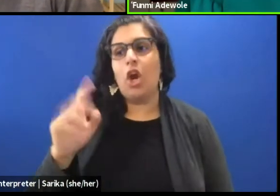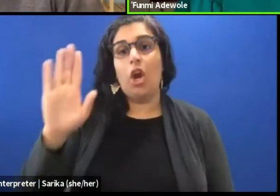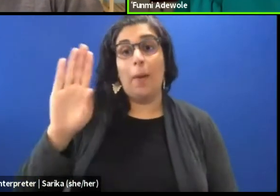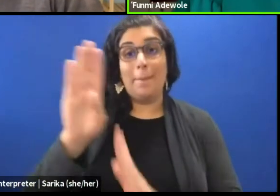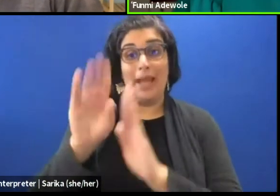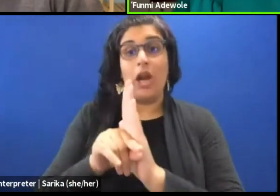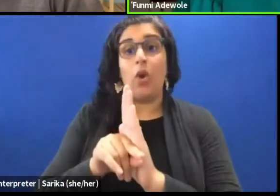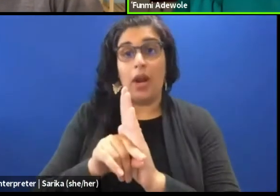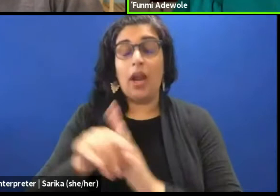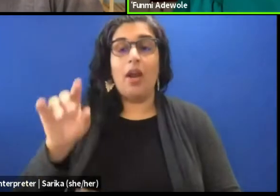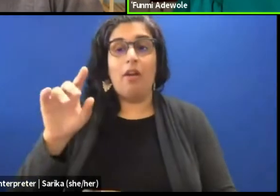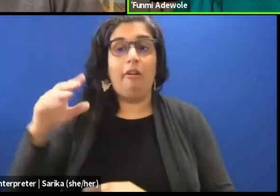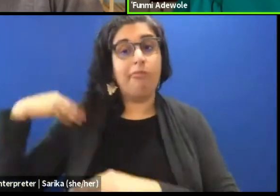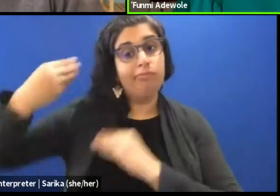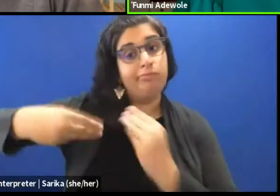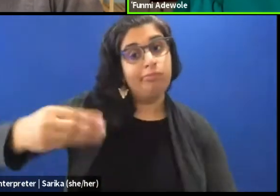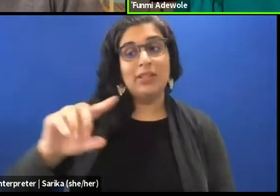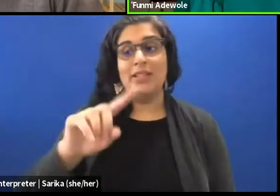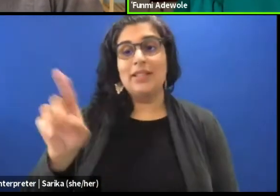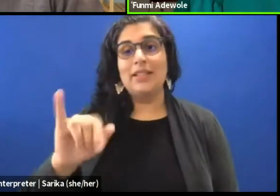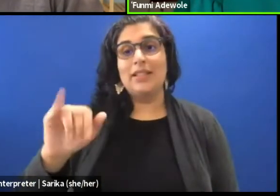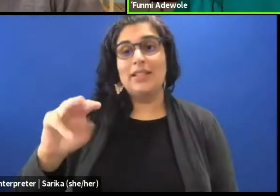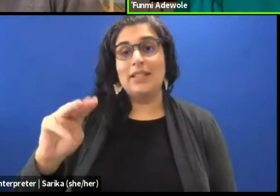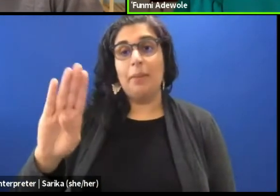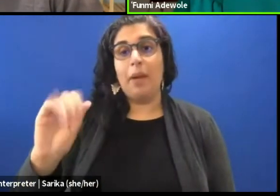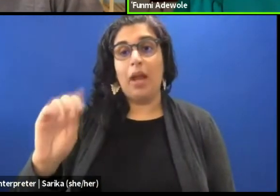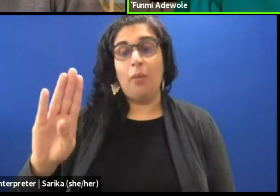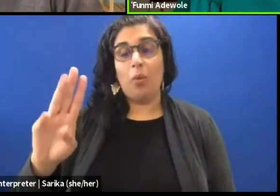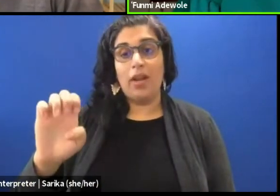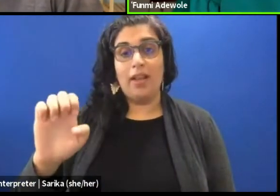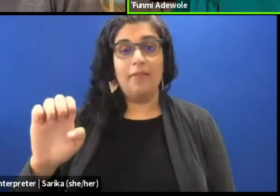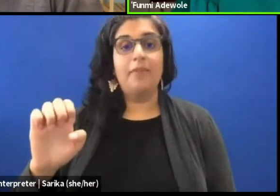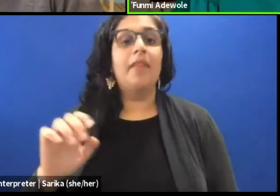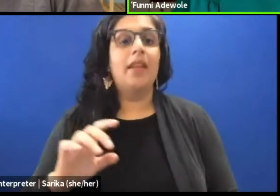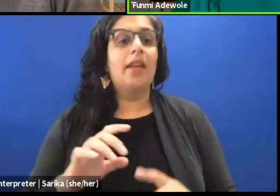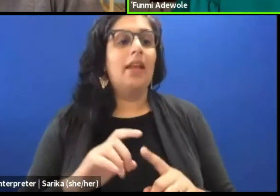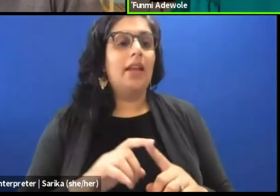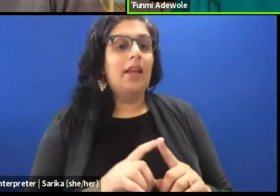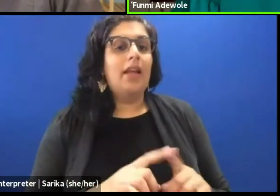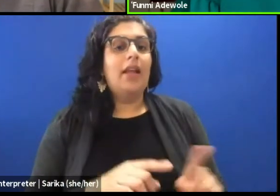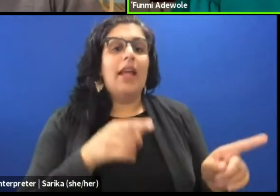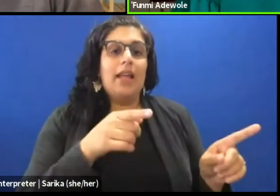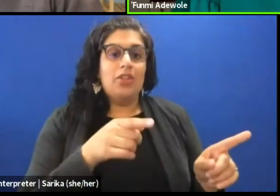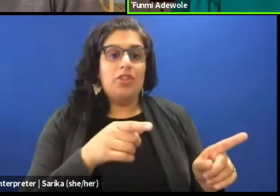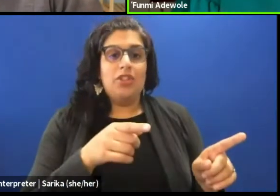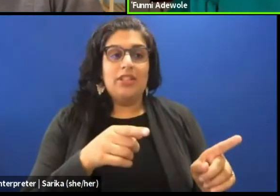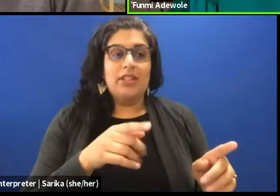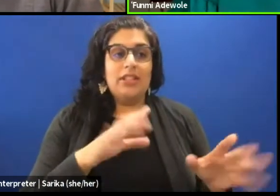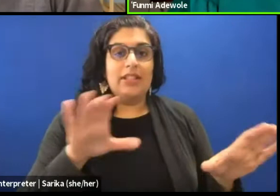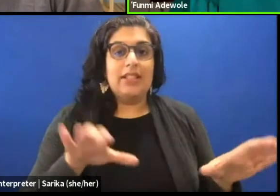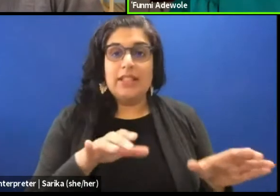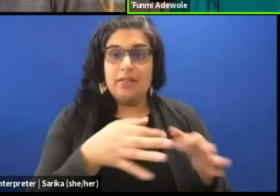And she did a piece called ce n'est pas noir which means this is not black and she is a black woman